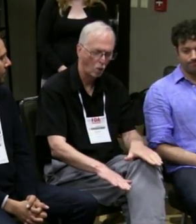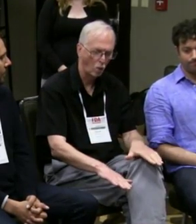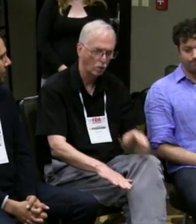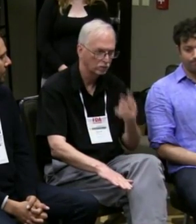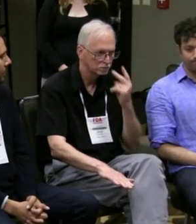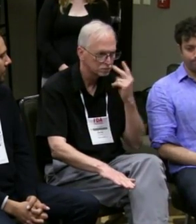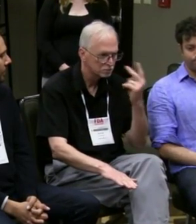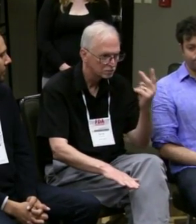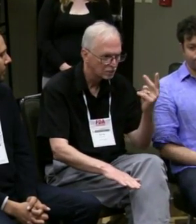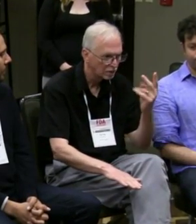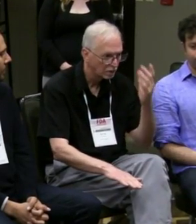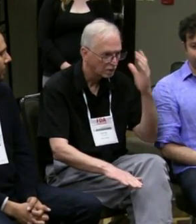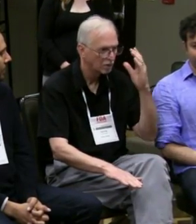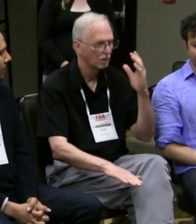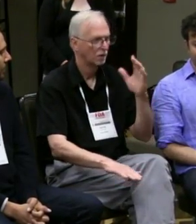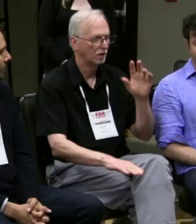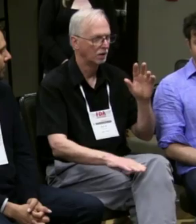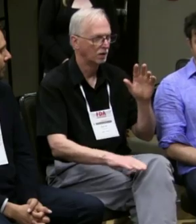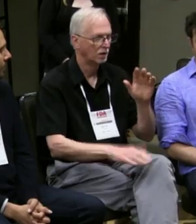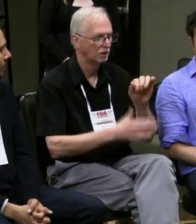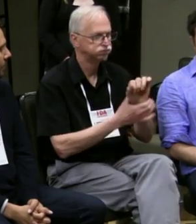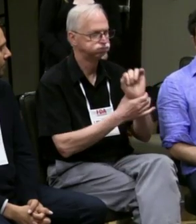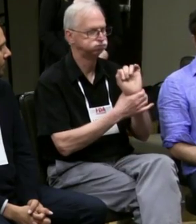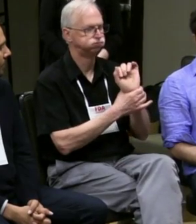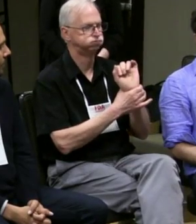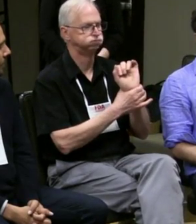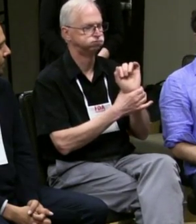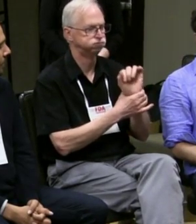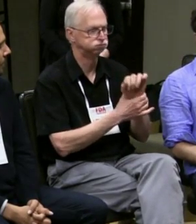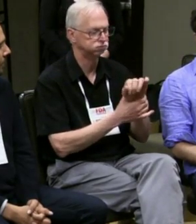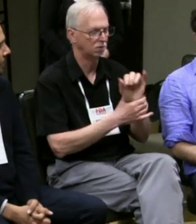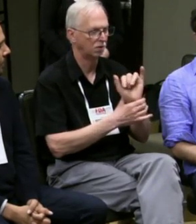And so where their expectations might have been lower,